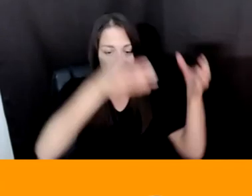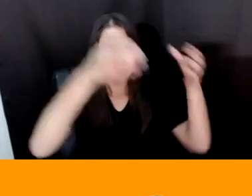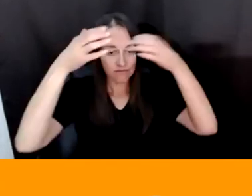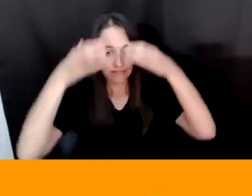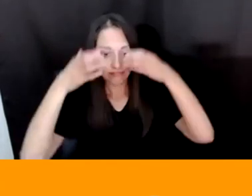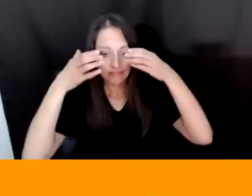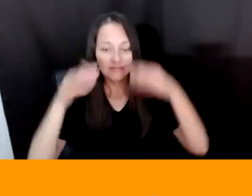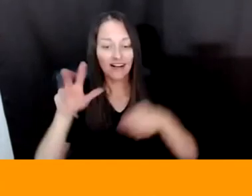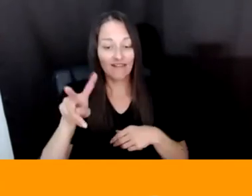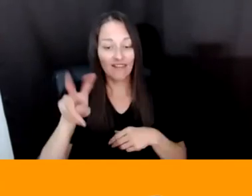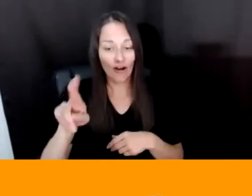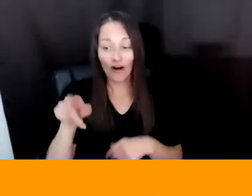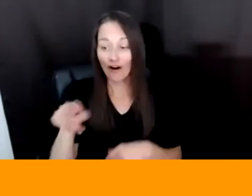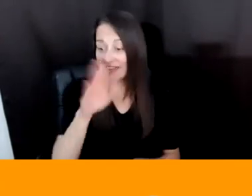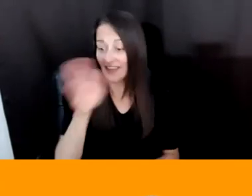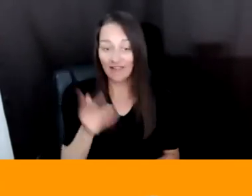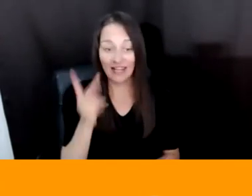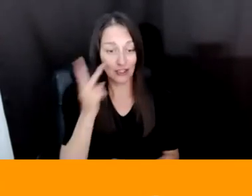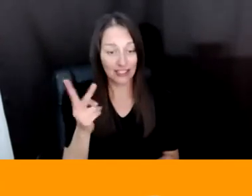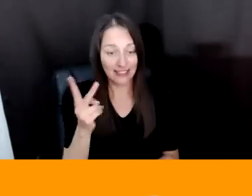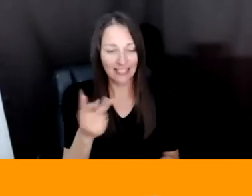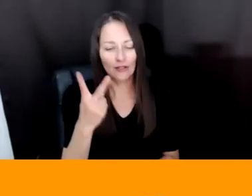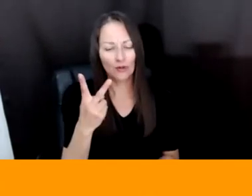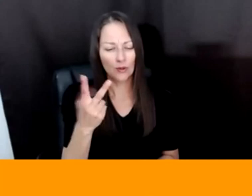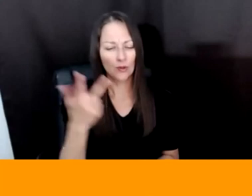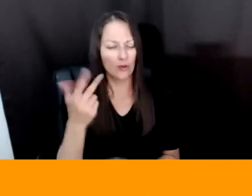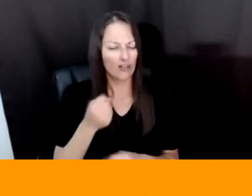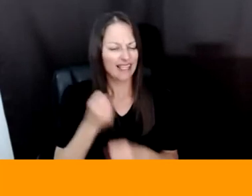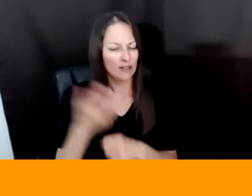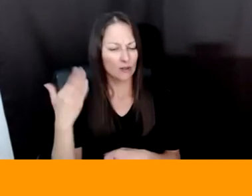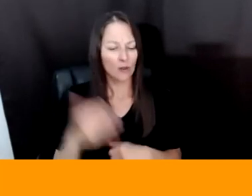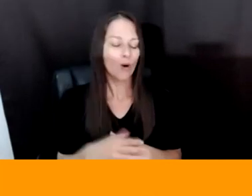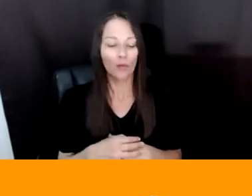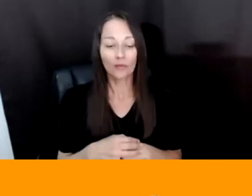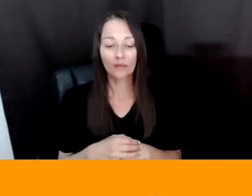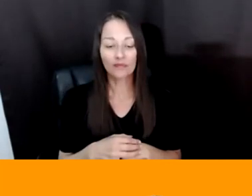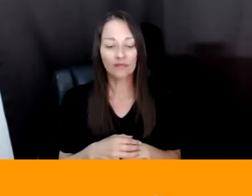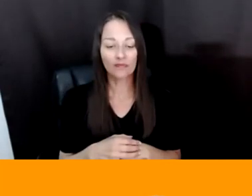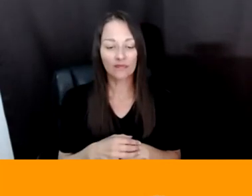THIS WAS TWO OR THREE YEARS AGO RIGHT. AND I THINK VERY MUCH ABOUT WELL HOW DO YOU CREATE